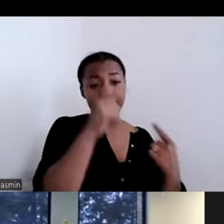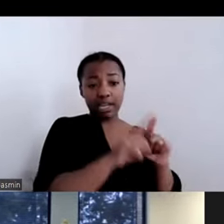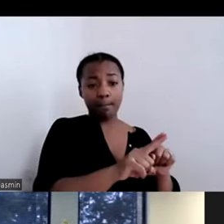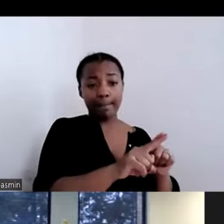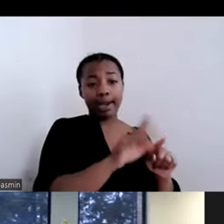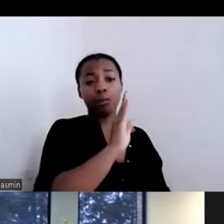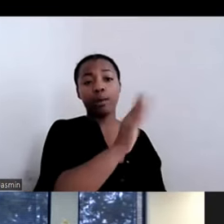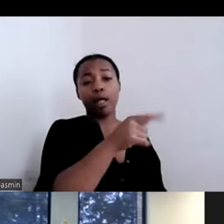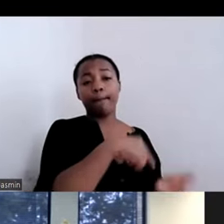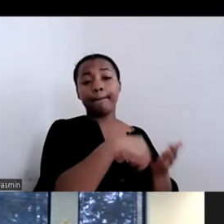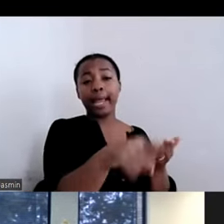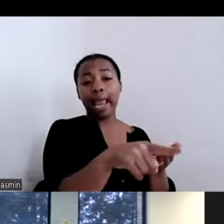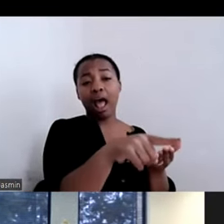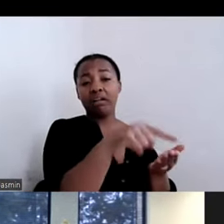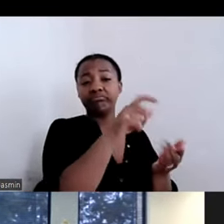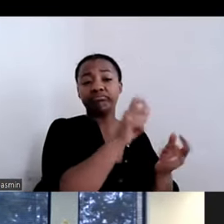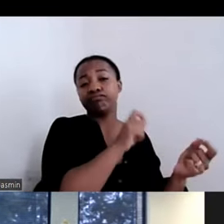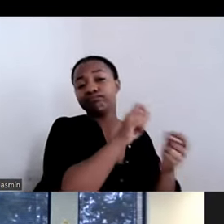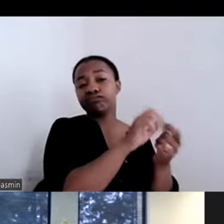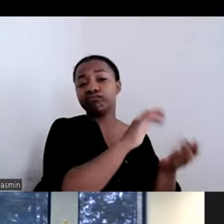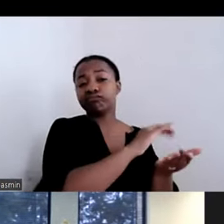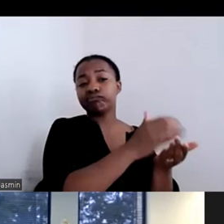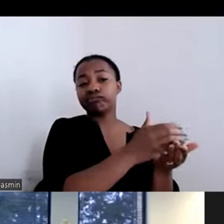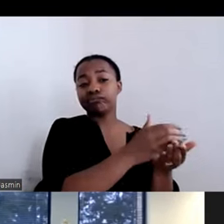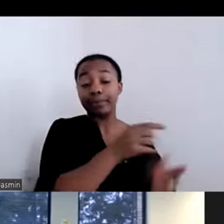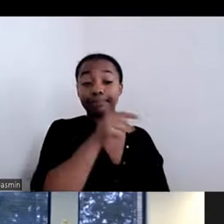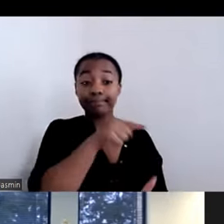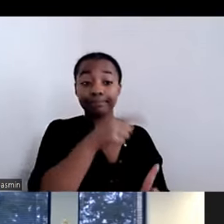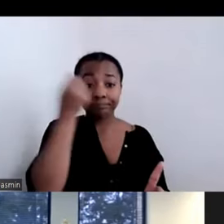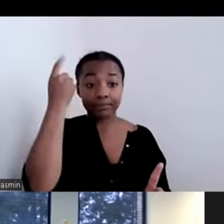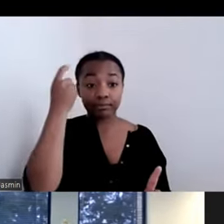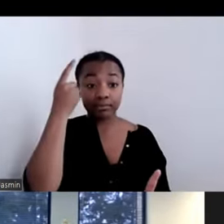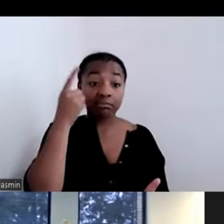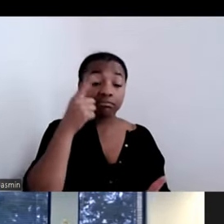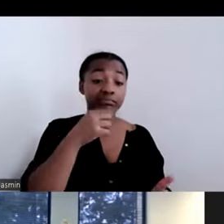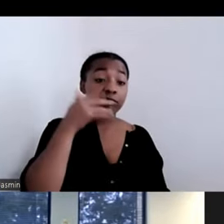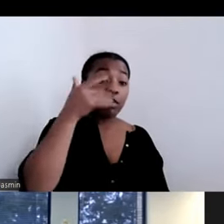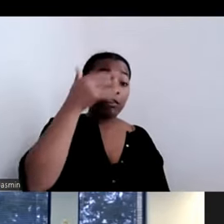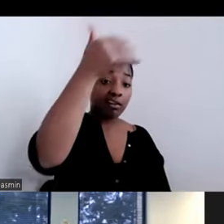understand that it will end, and what you really need to do is to have a strong